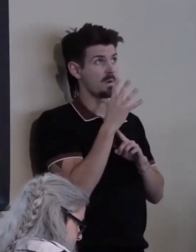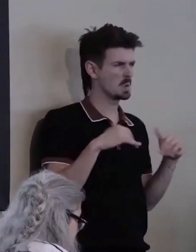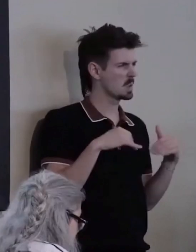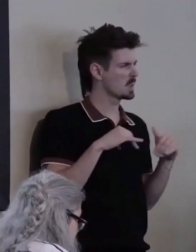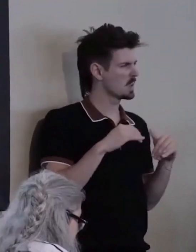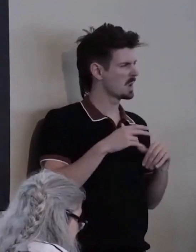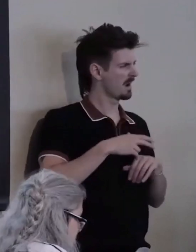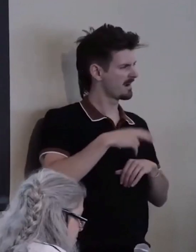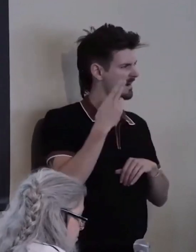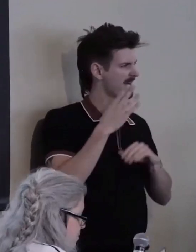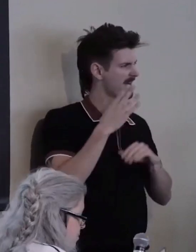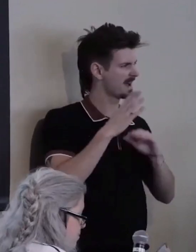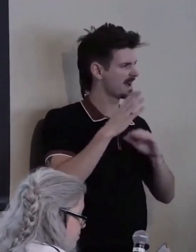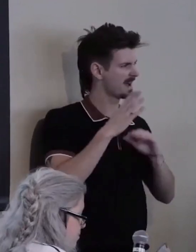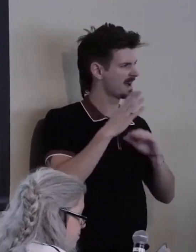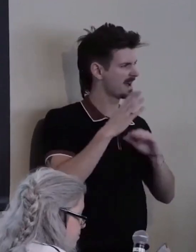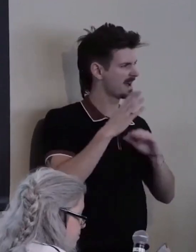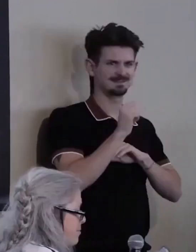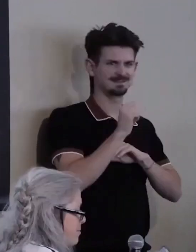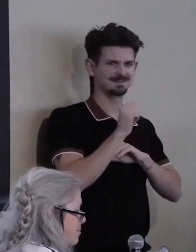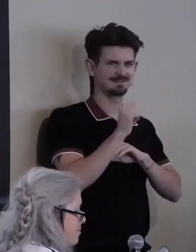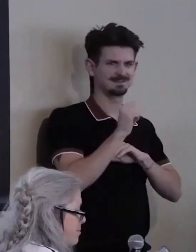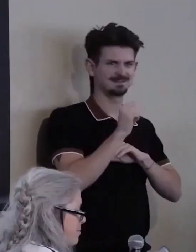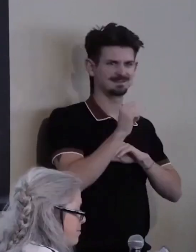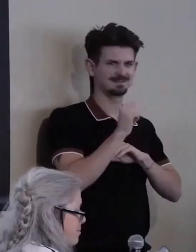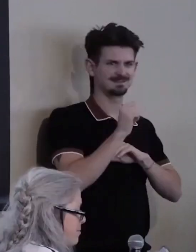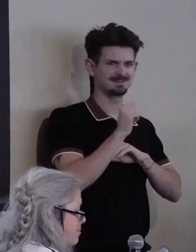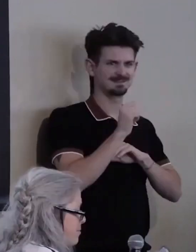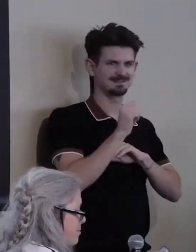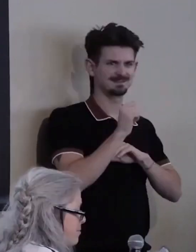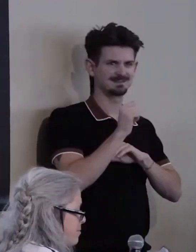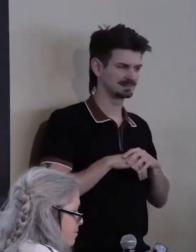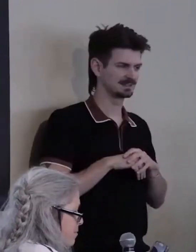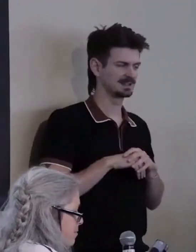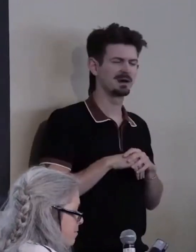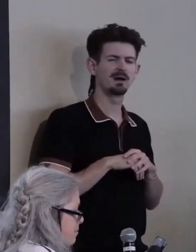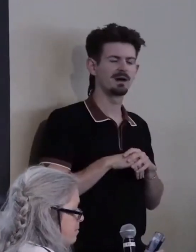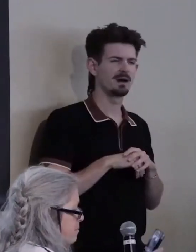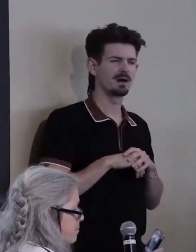disability rights movement. We wanted to build on the work of groups